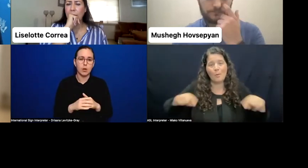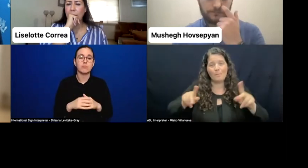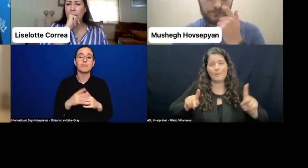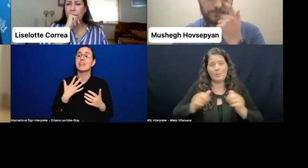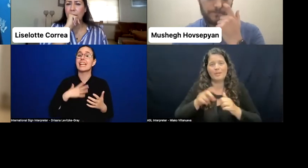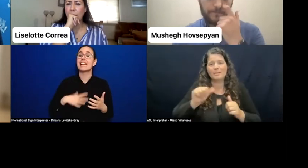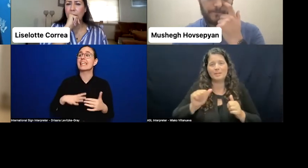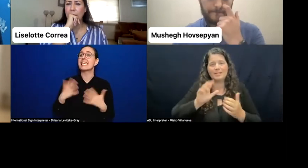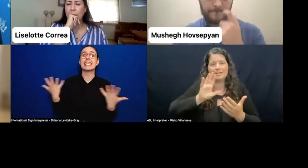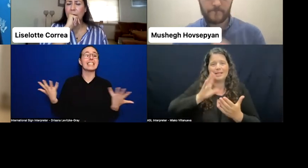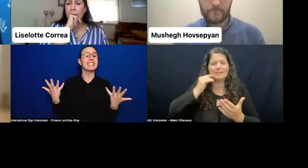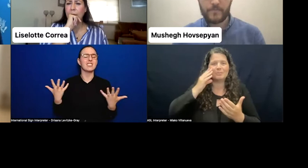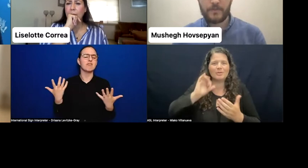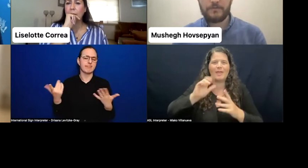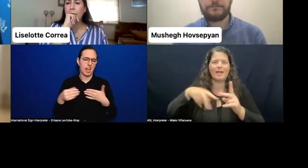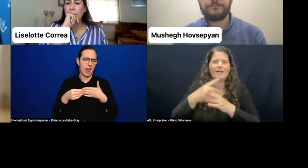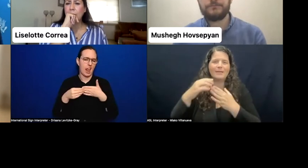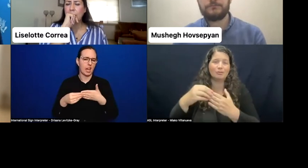In regards of Central Asia, I think